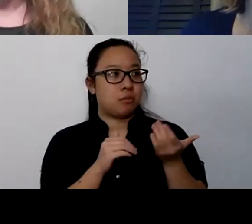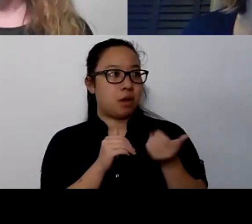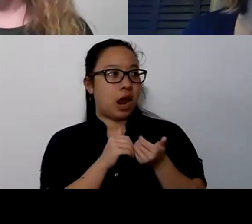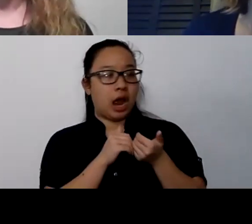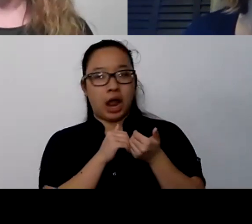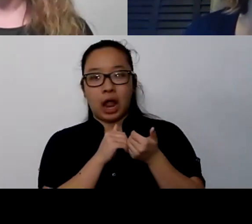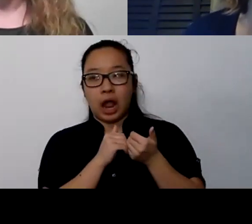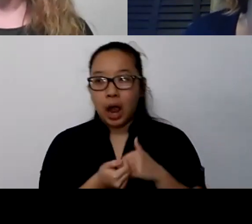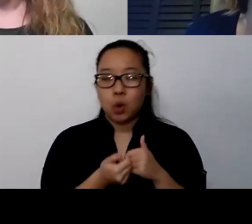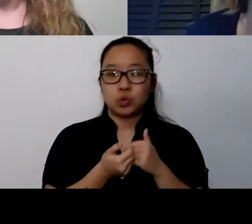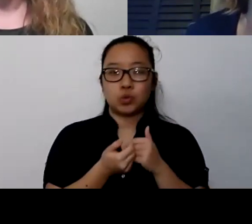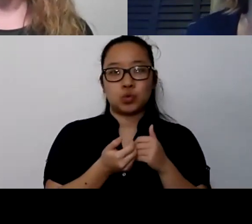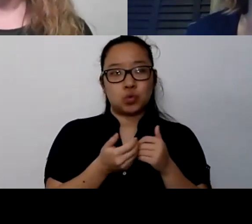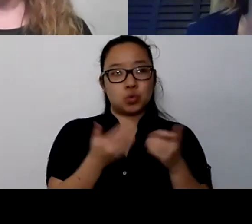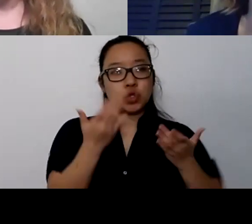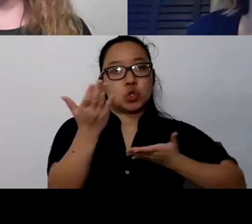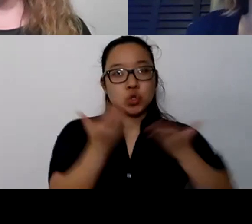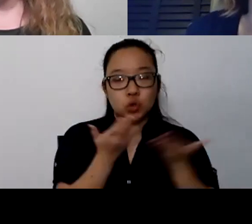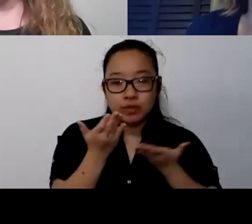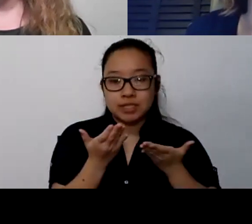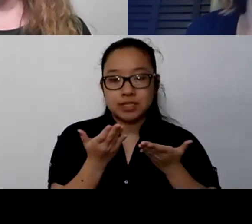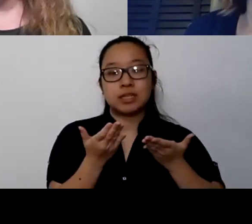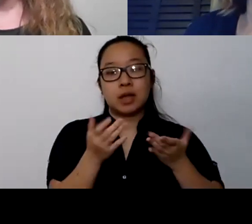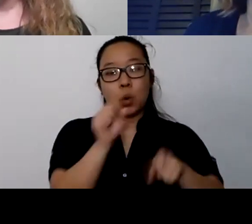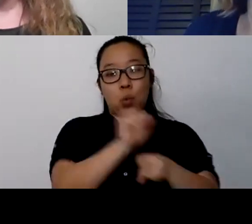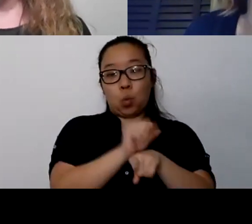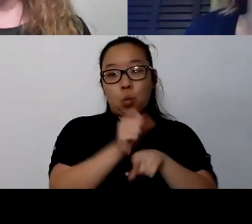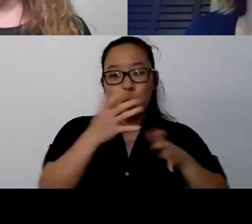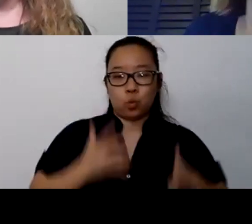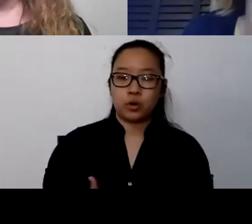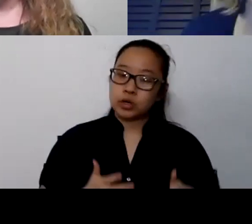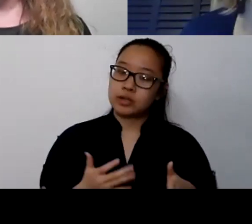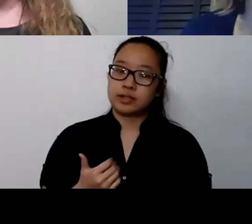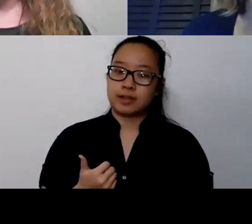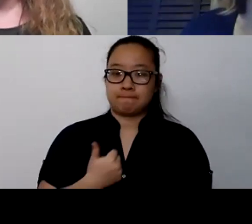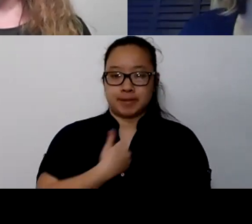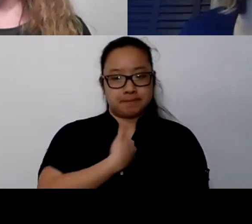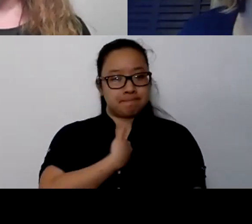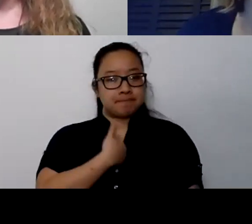how do we make sure that we're creating space for ourselves and for the people that we're working with